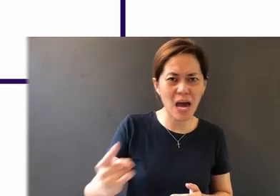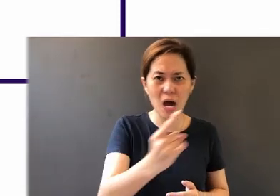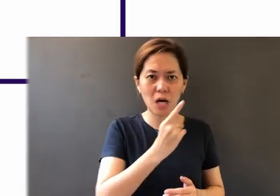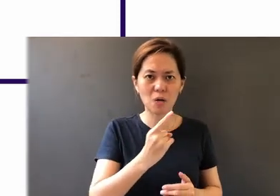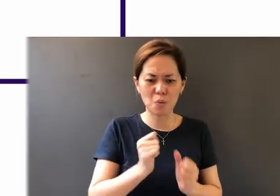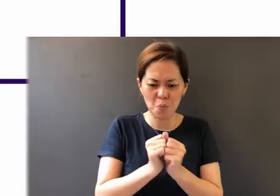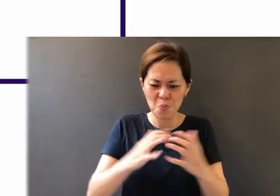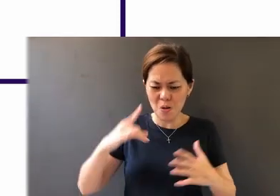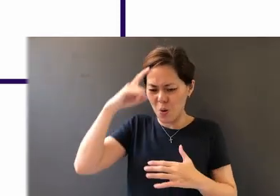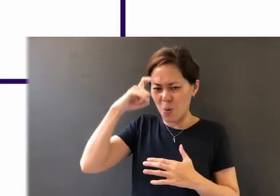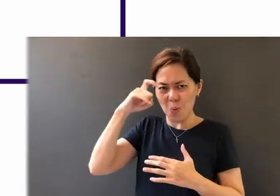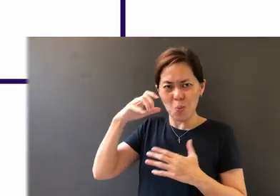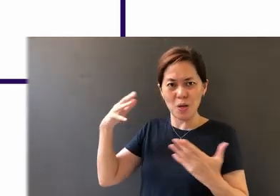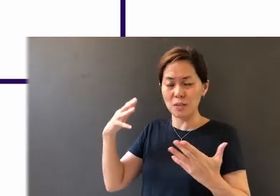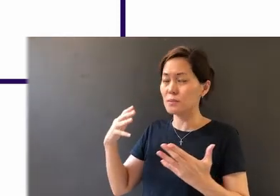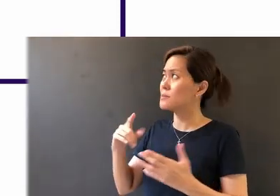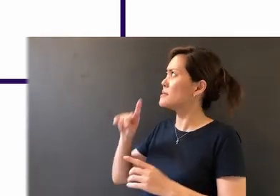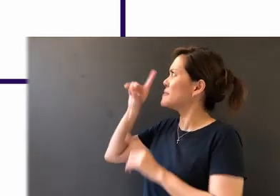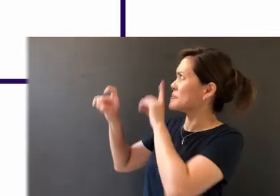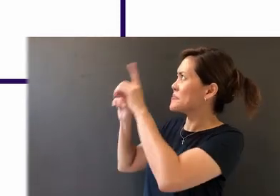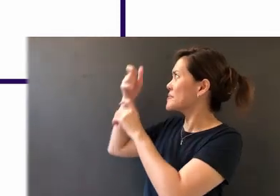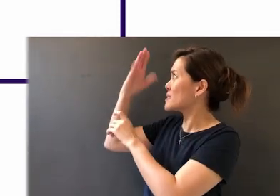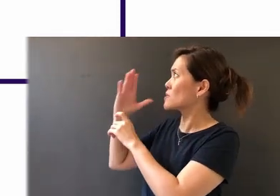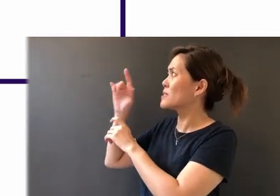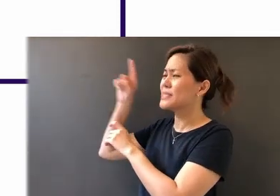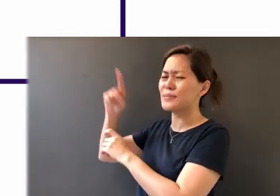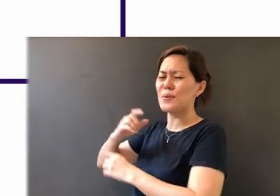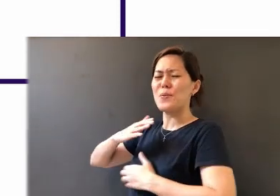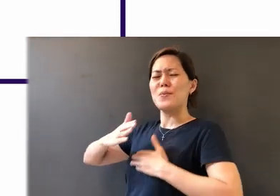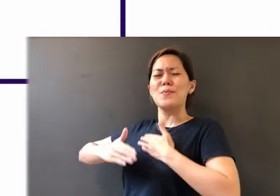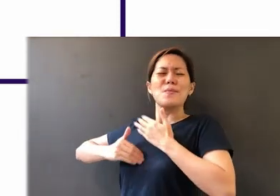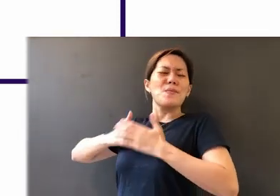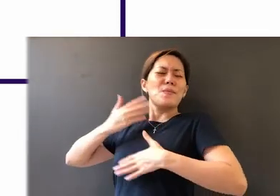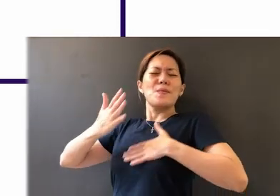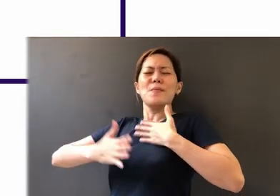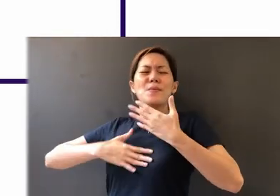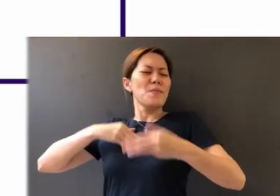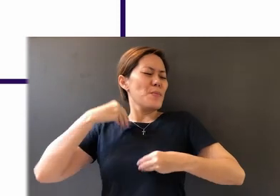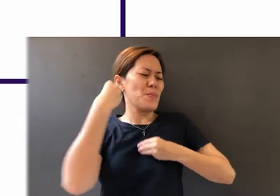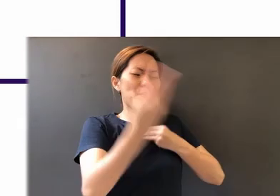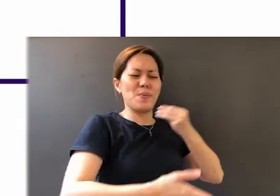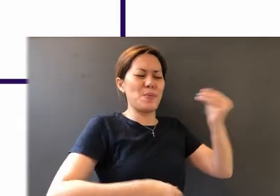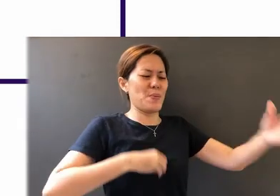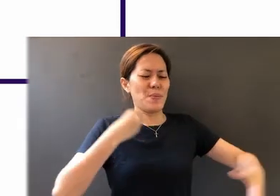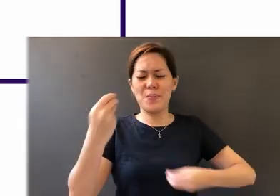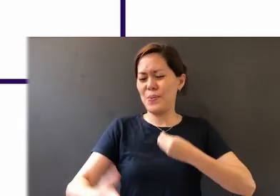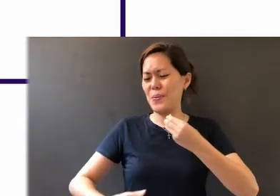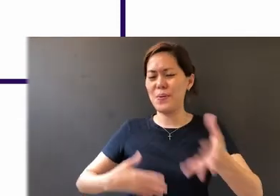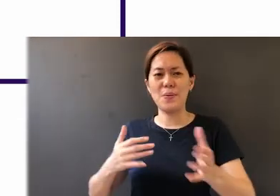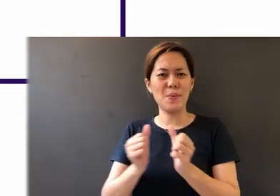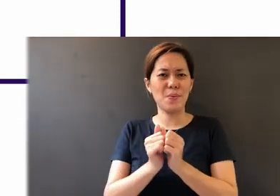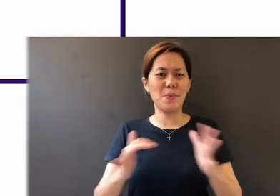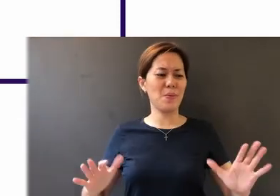us ask God, who generously gives to all without reproach; it will be given him.